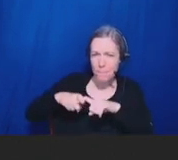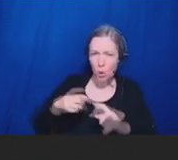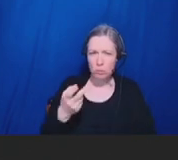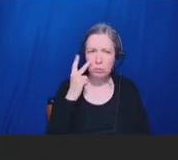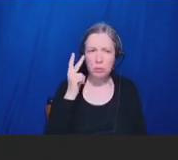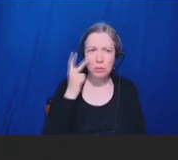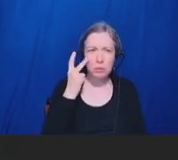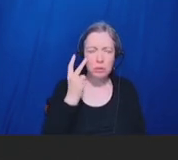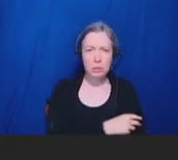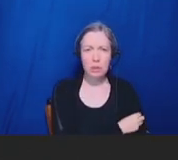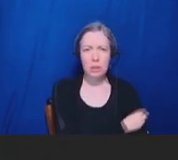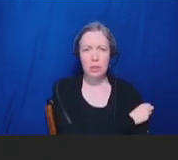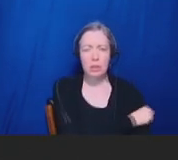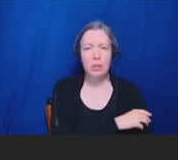Otherwise, I'll continue.